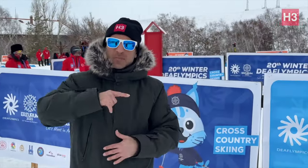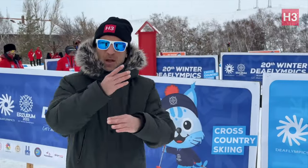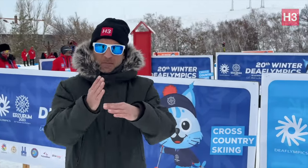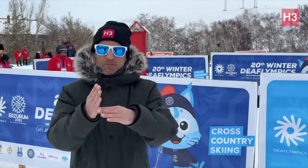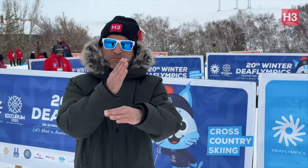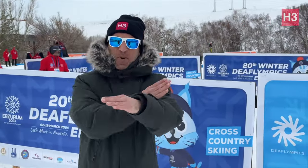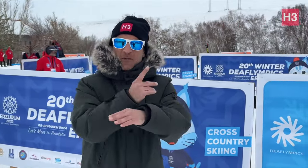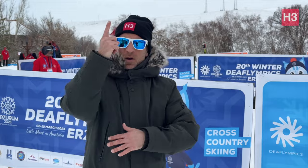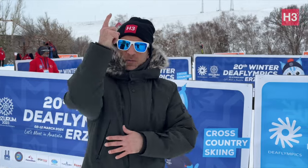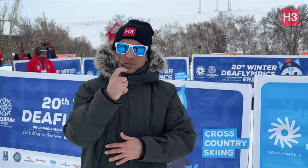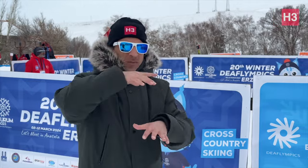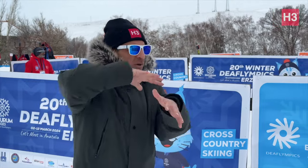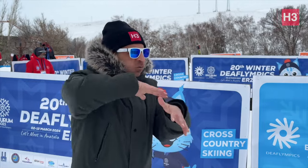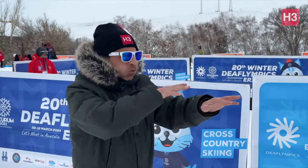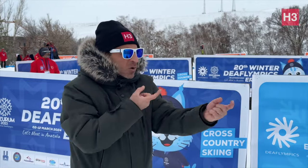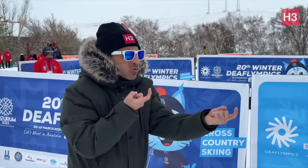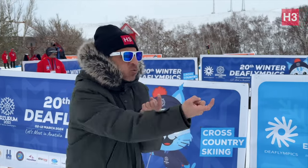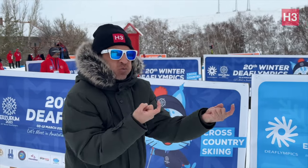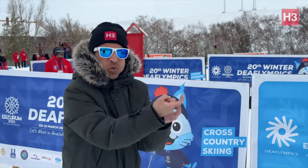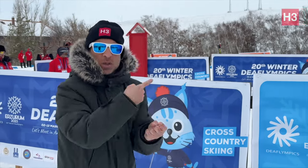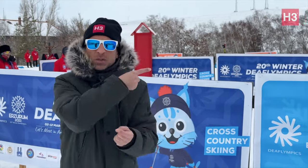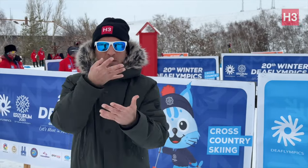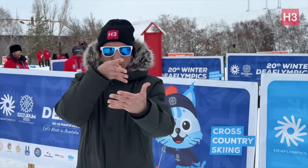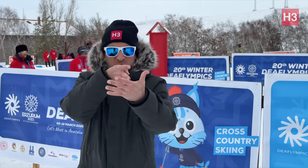[Memnos]: How interesting! Before the races start, the officials